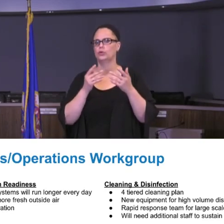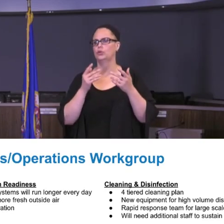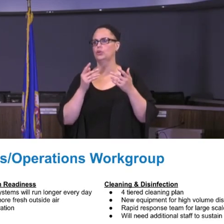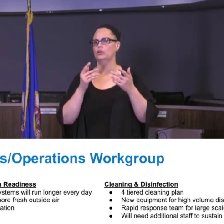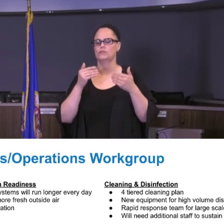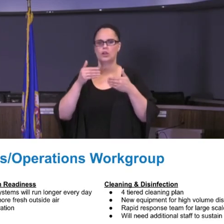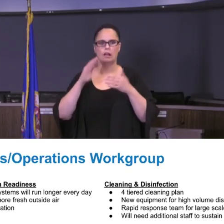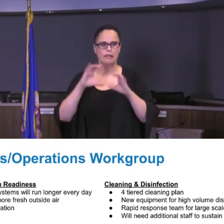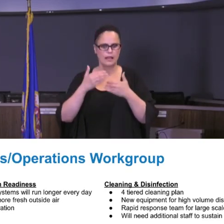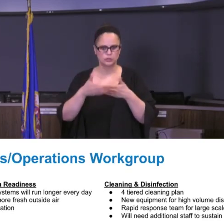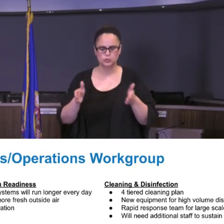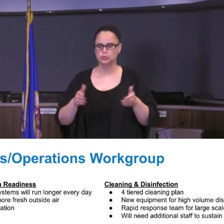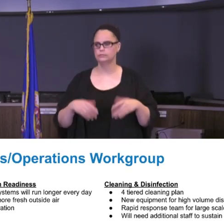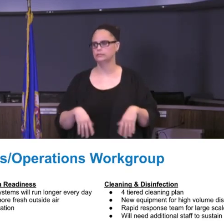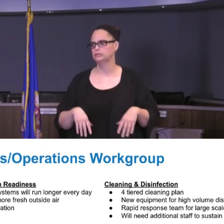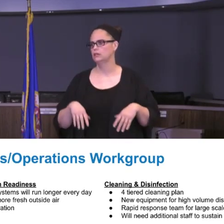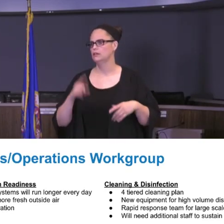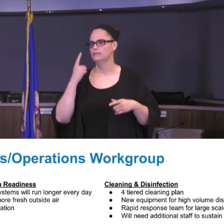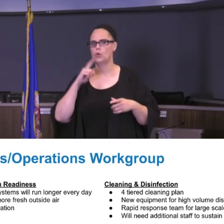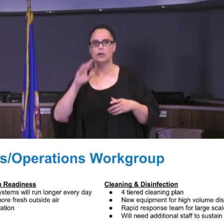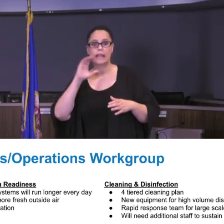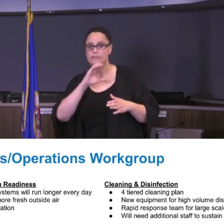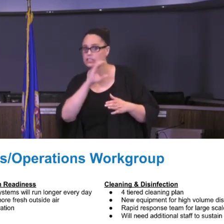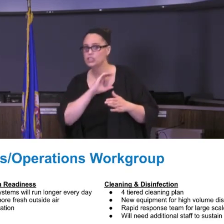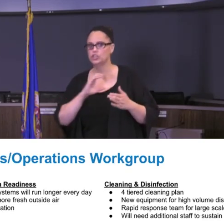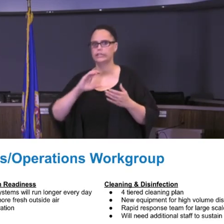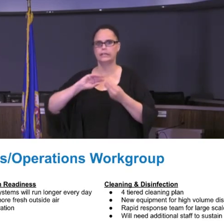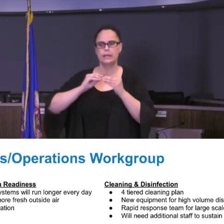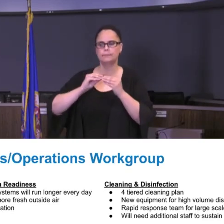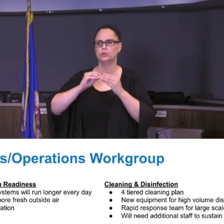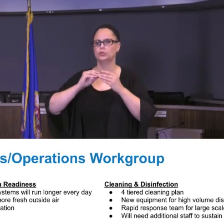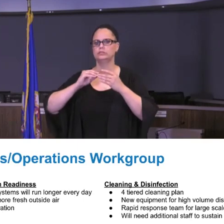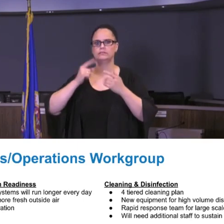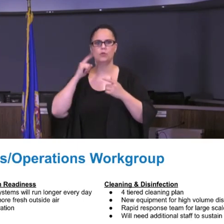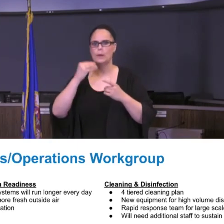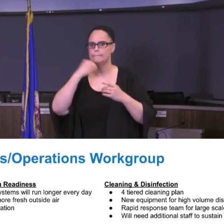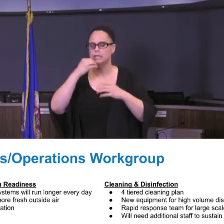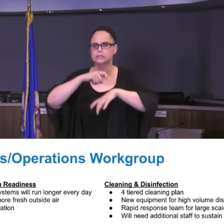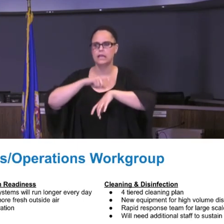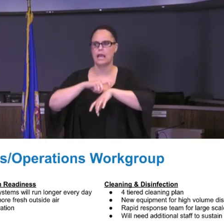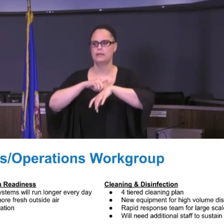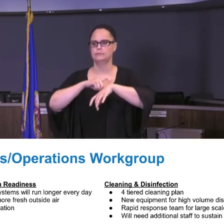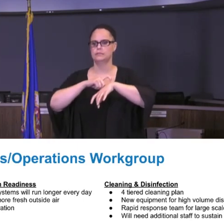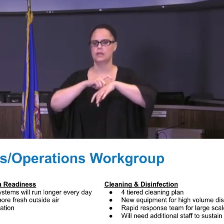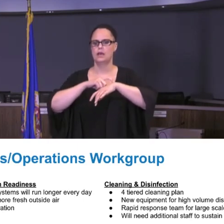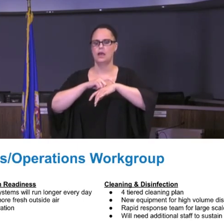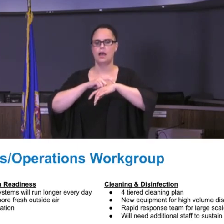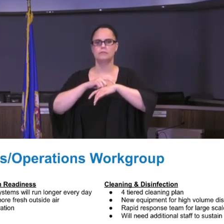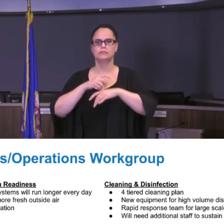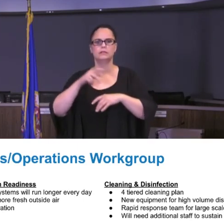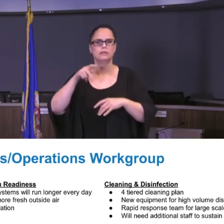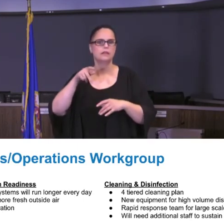layouts for safe service and social distancing during those important meal times, acrylic dividers at public receptions.